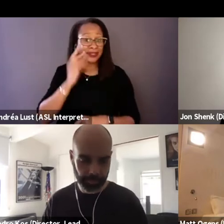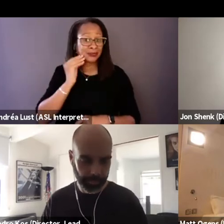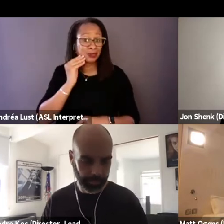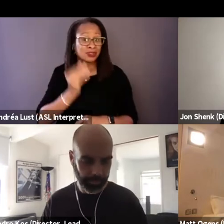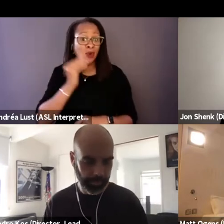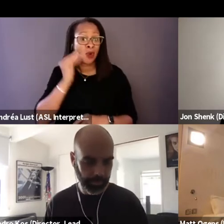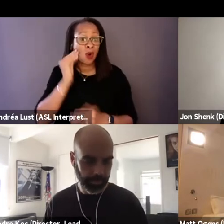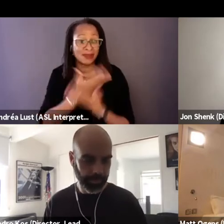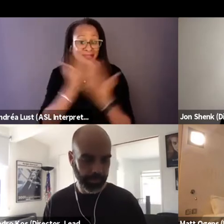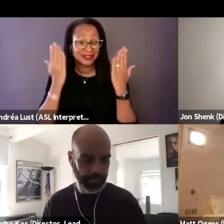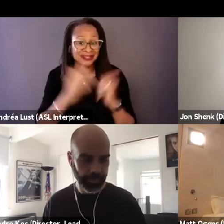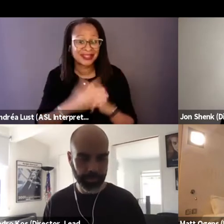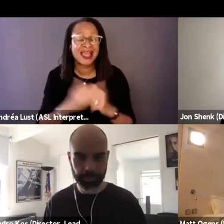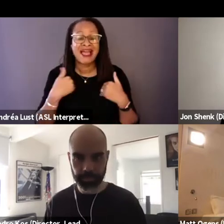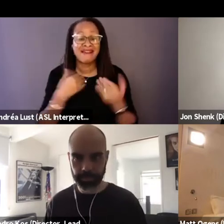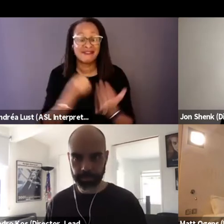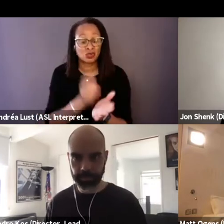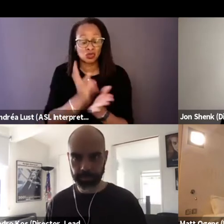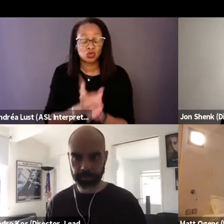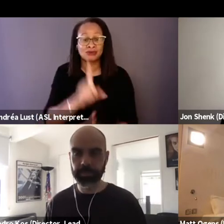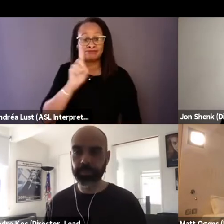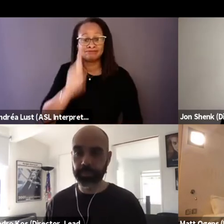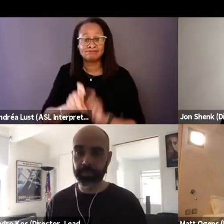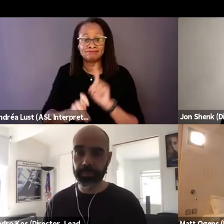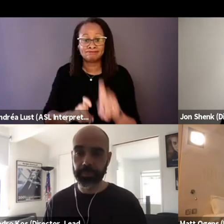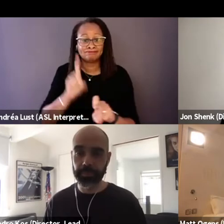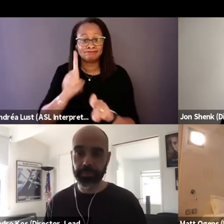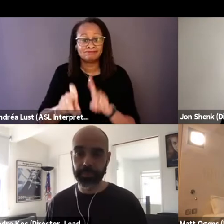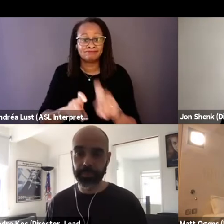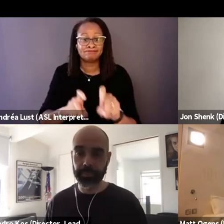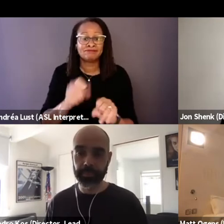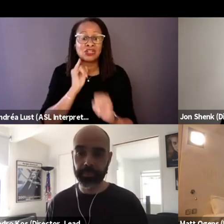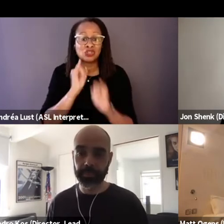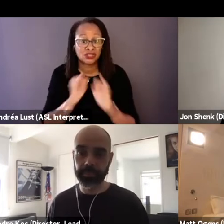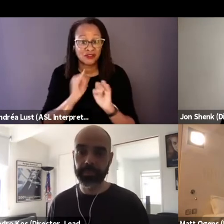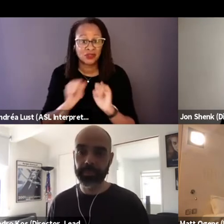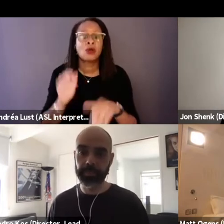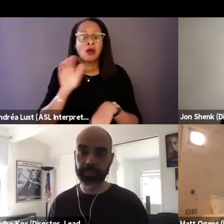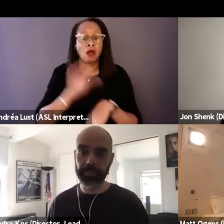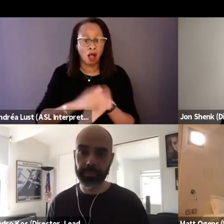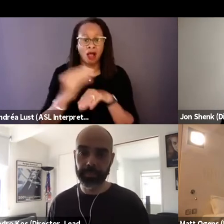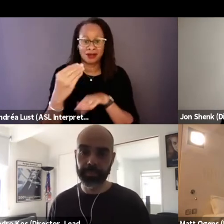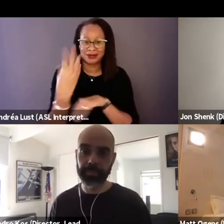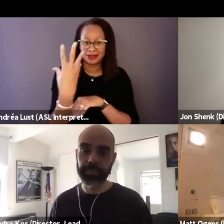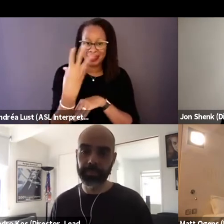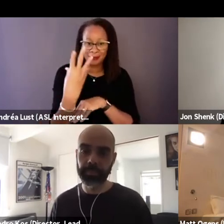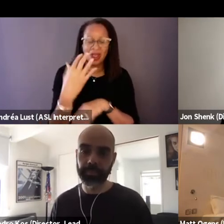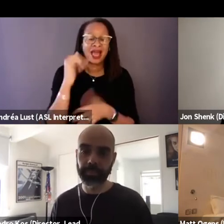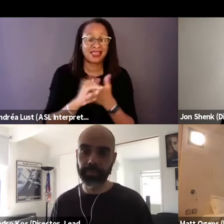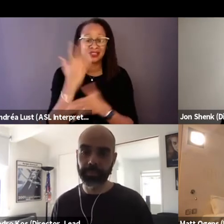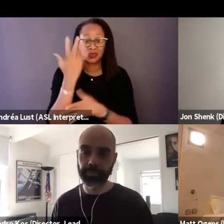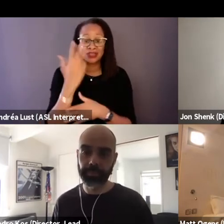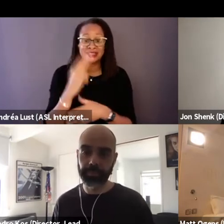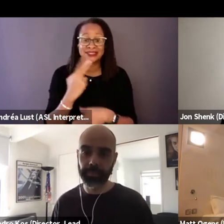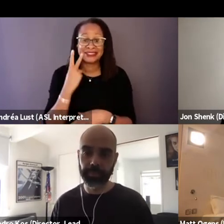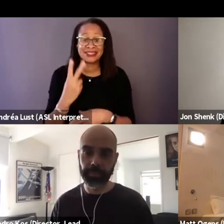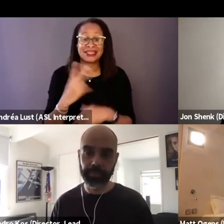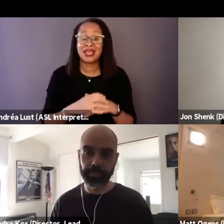and have the social worker does do that interview, but this time on camera. And that's why you see, you mentioned that we had a number of subjects in the film,